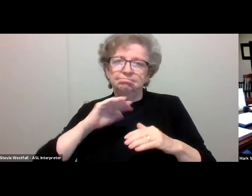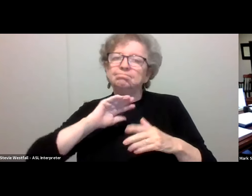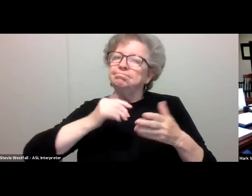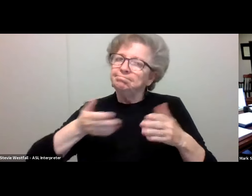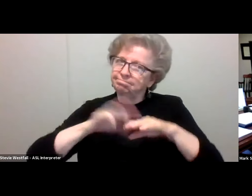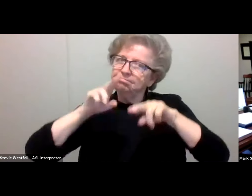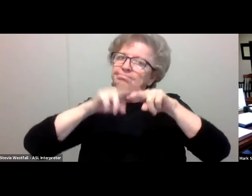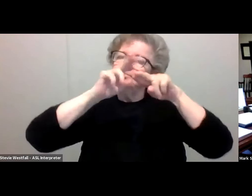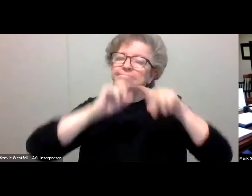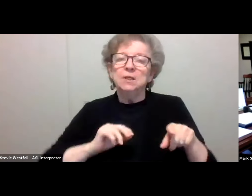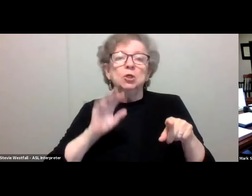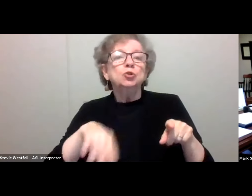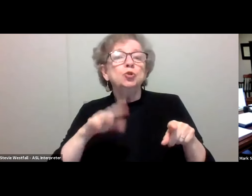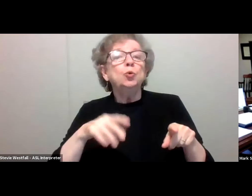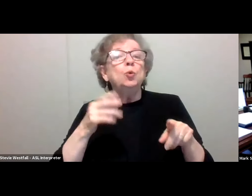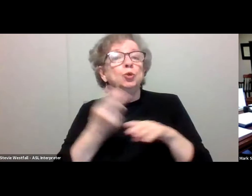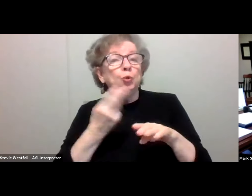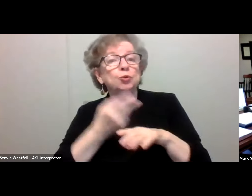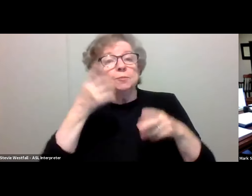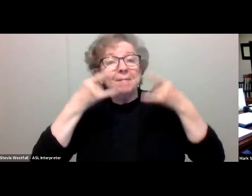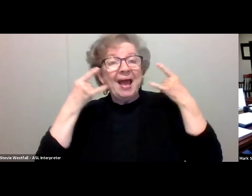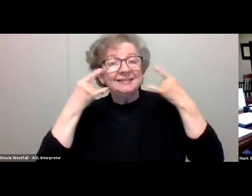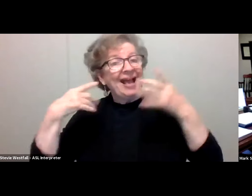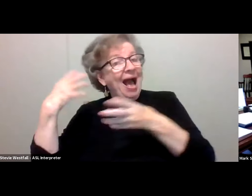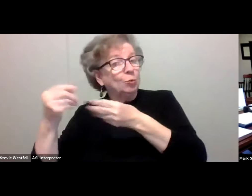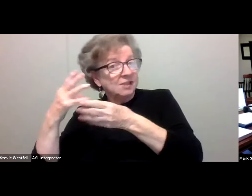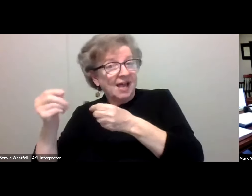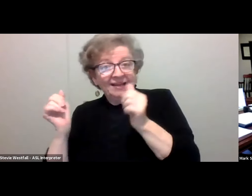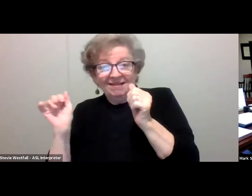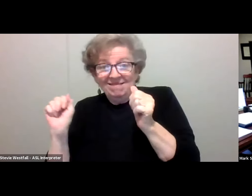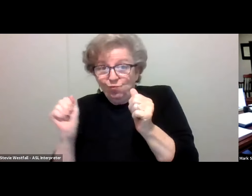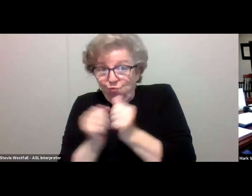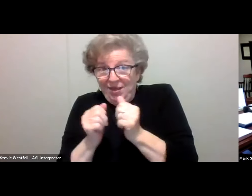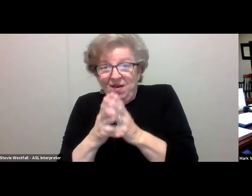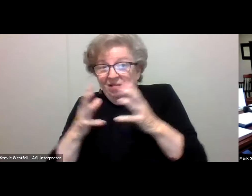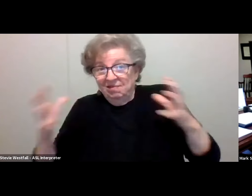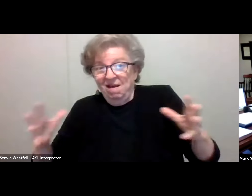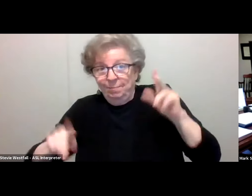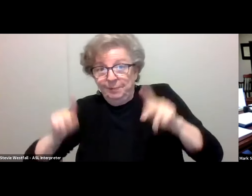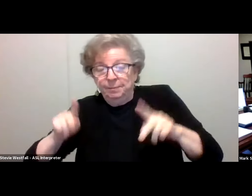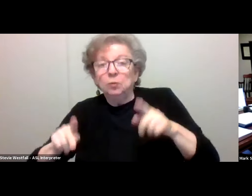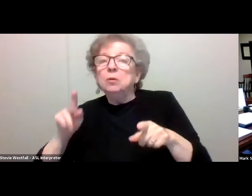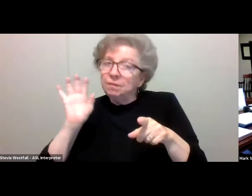in crowded outdoor areas as well. Use your best judgment on what crowded means, what it means for you personally.